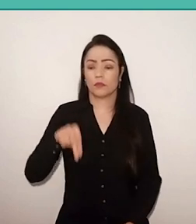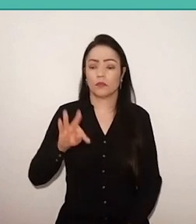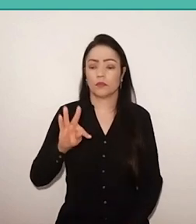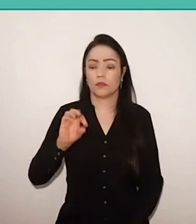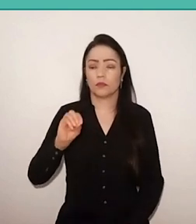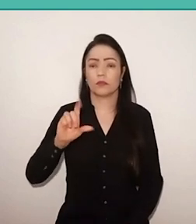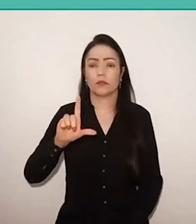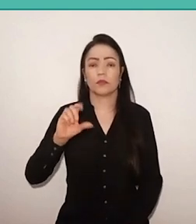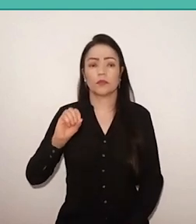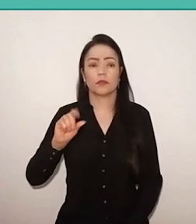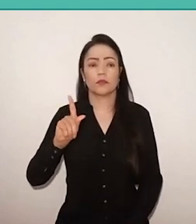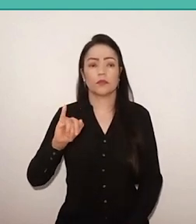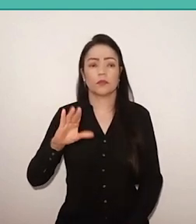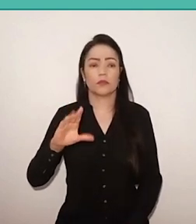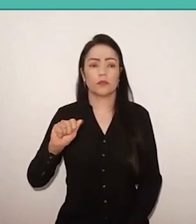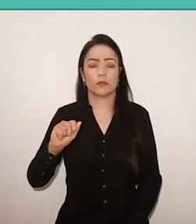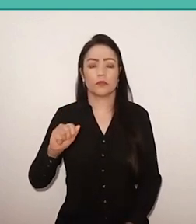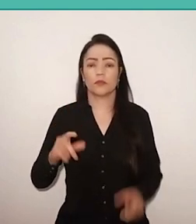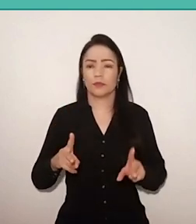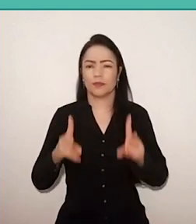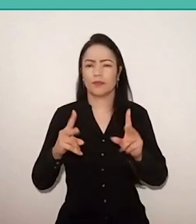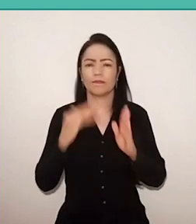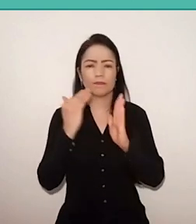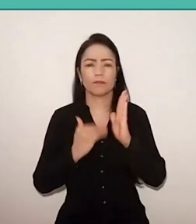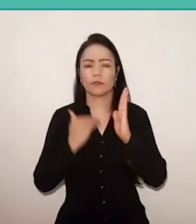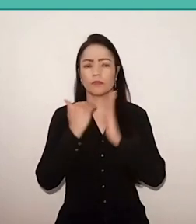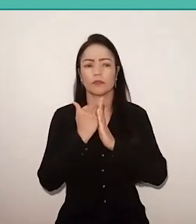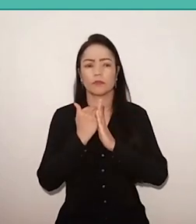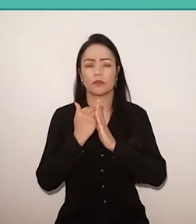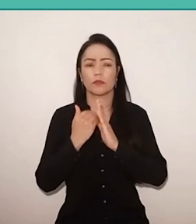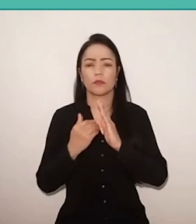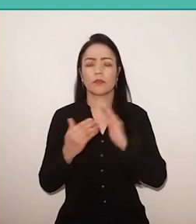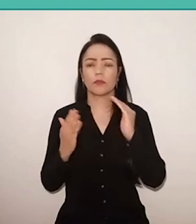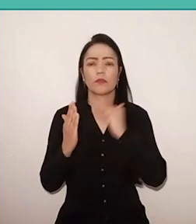of always seeking to be more, of always learning and teaching.